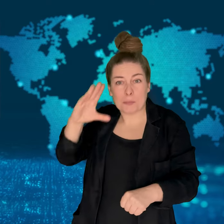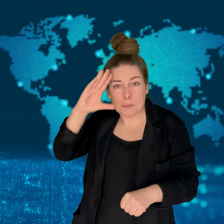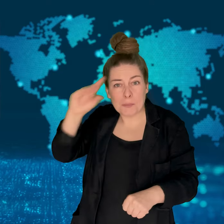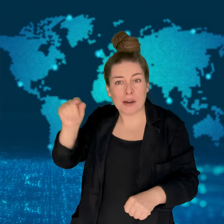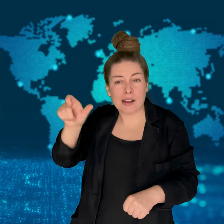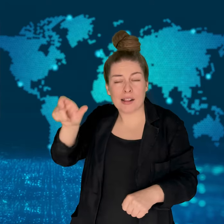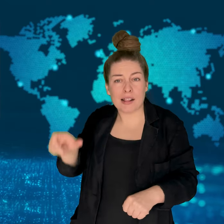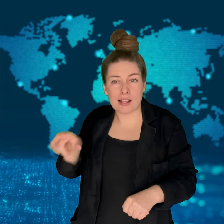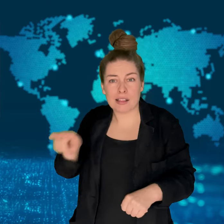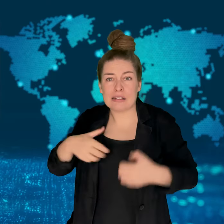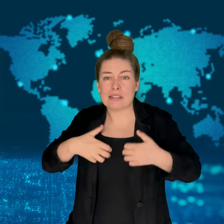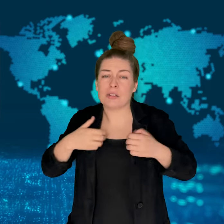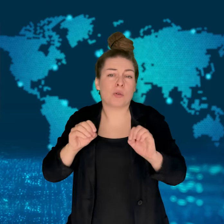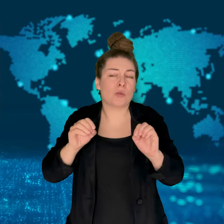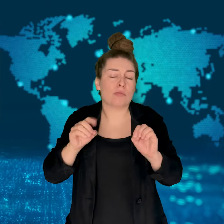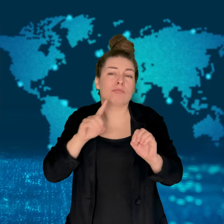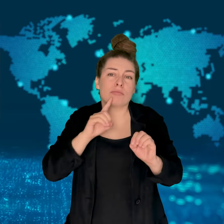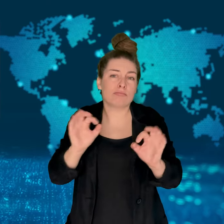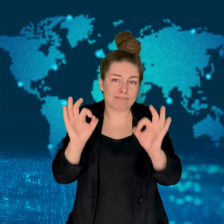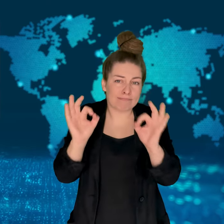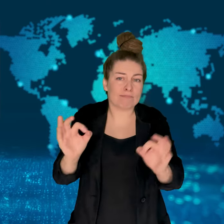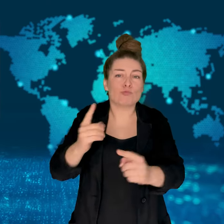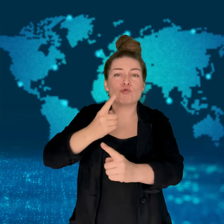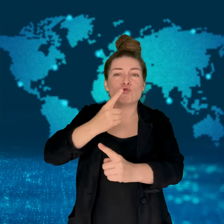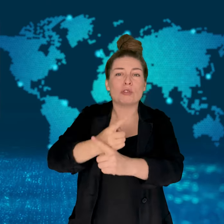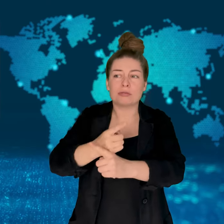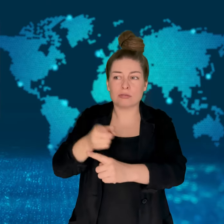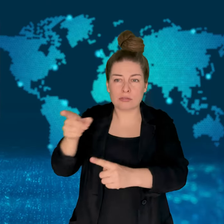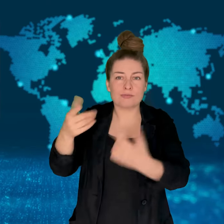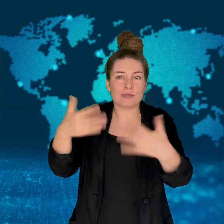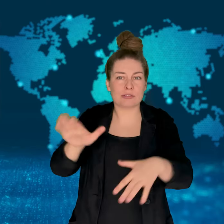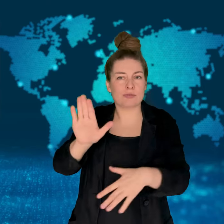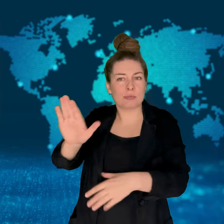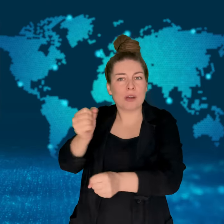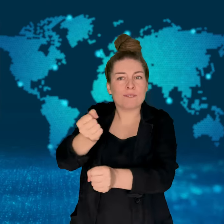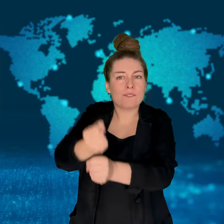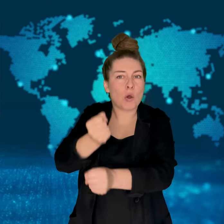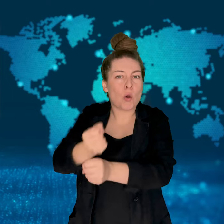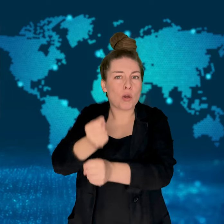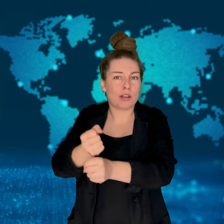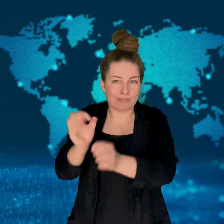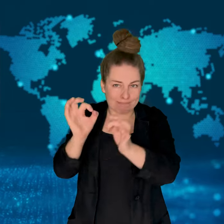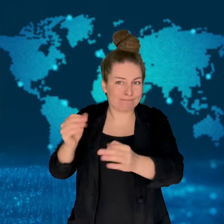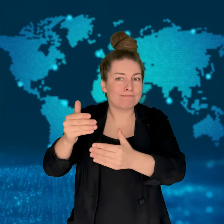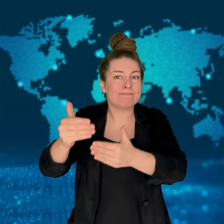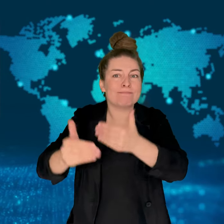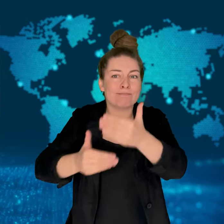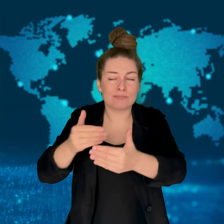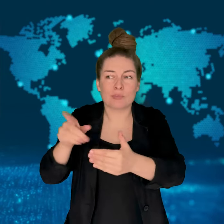Cauchi's family says they have no issues with her actions, recognizing that